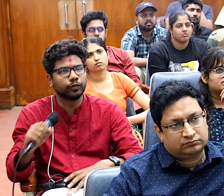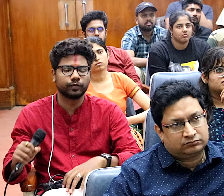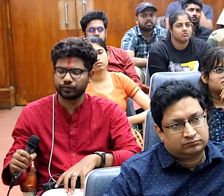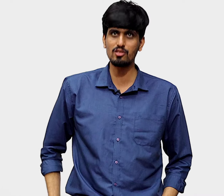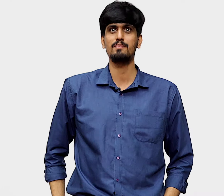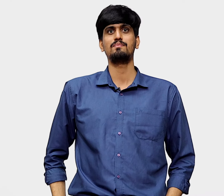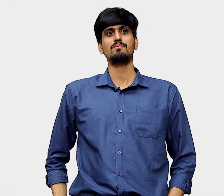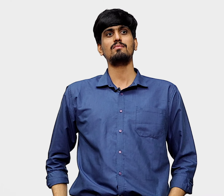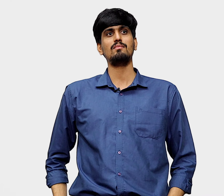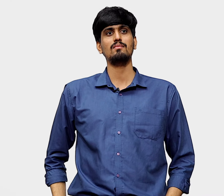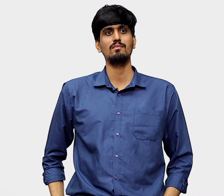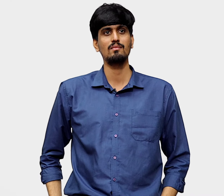Thank you so much.